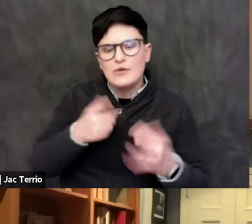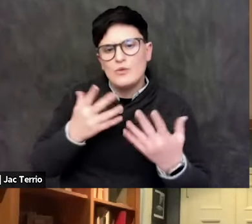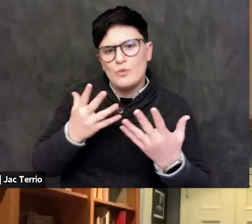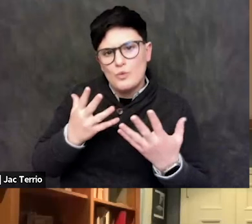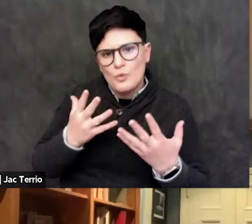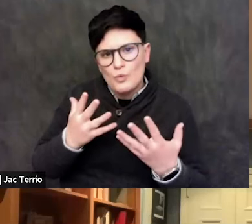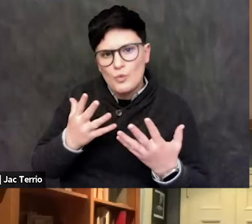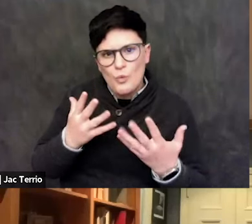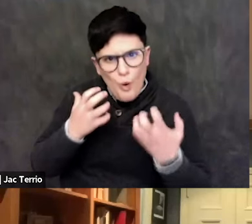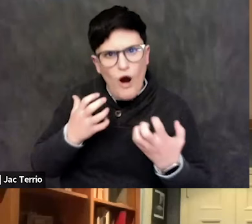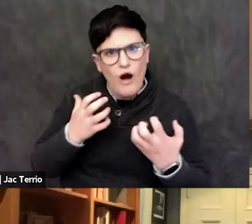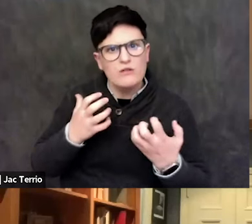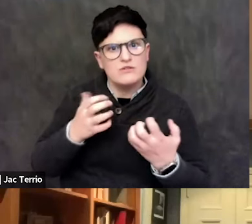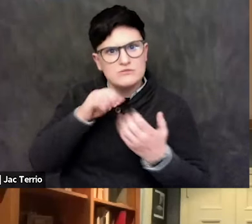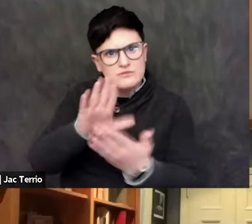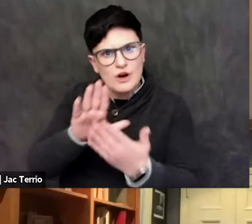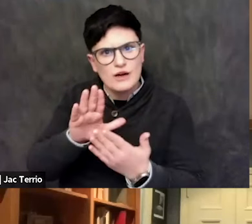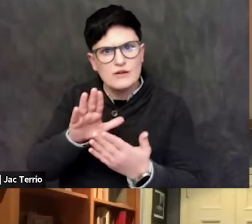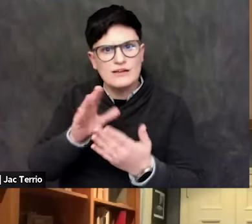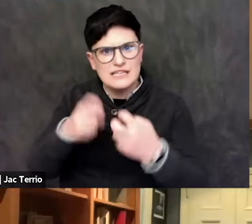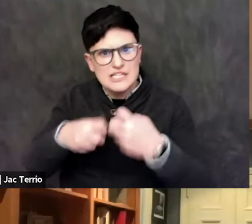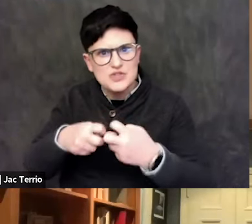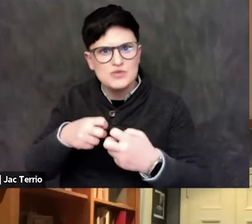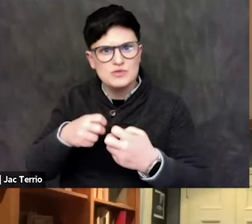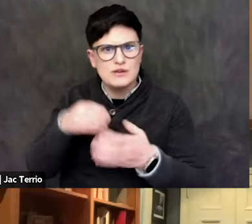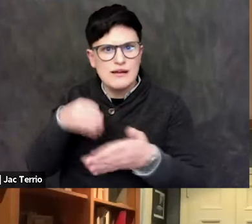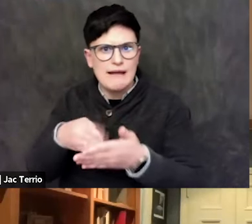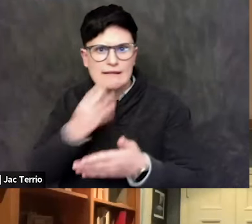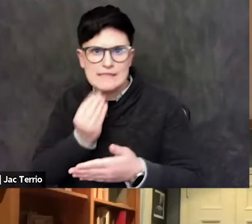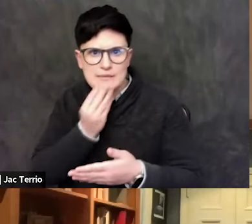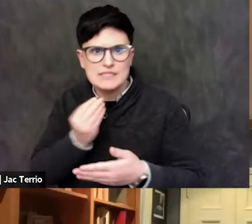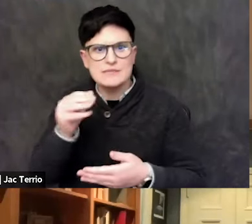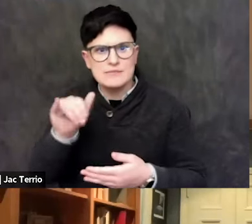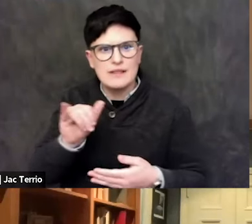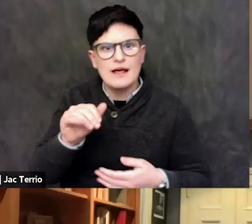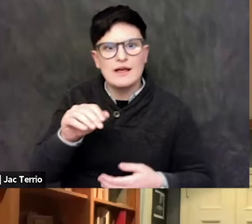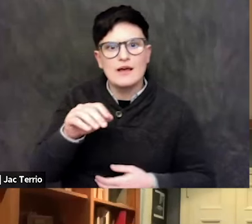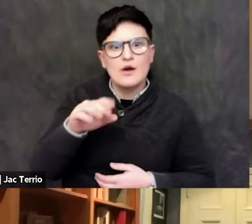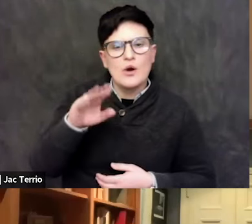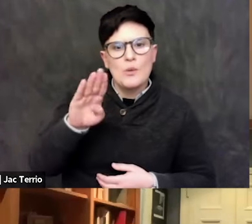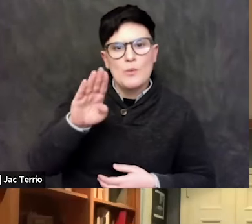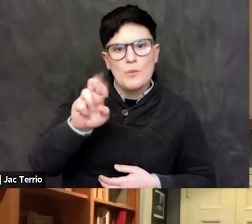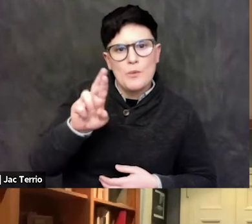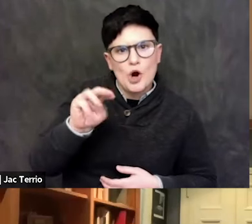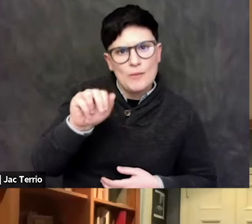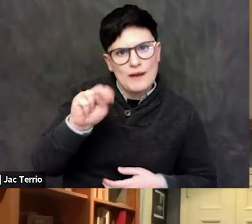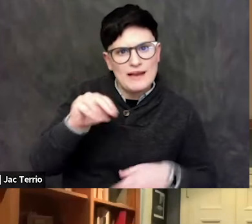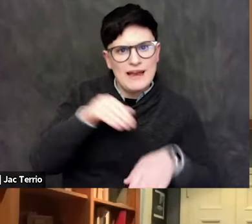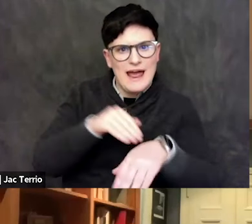And Lila Corwin Berman at Temple put together a commission that really looked at the issue.